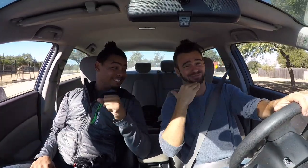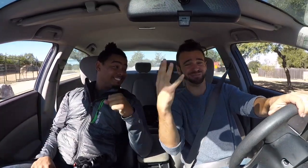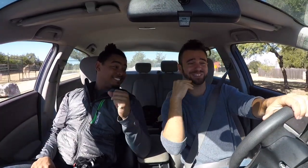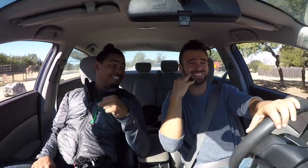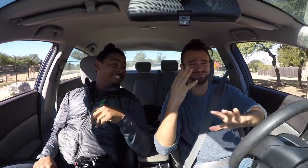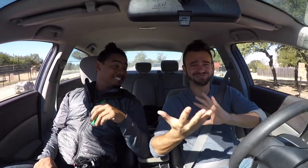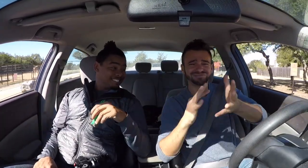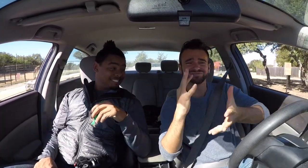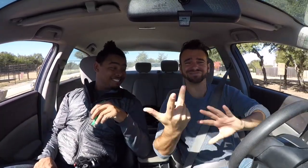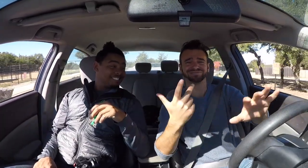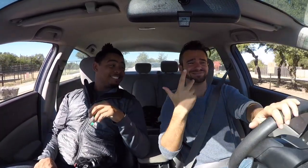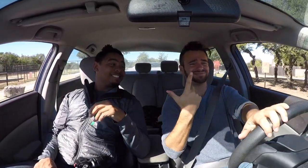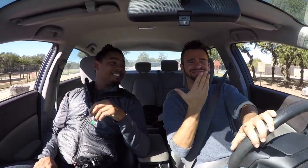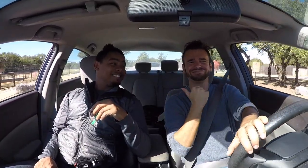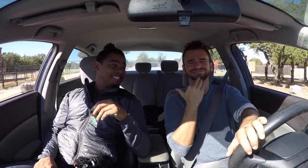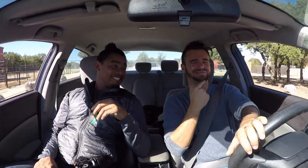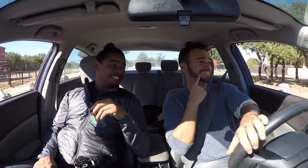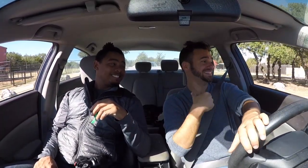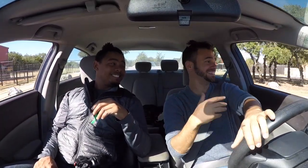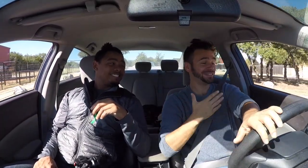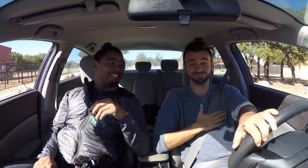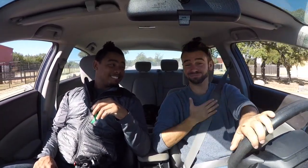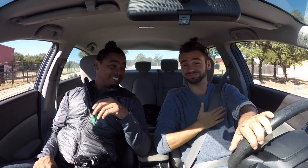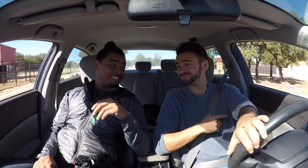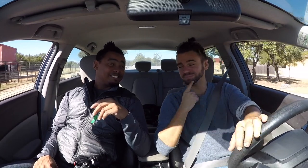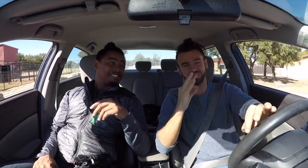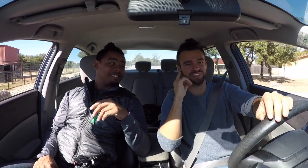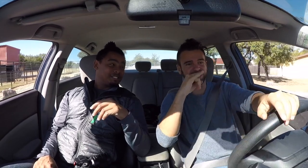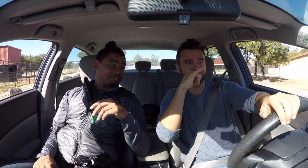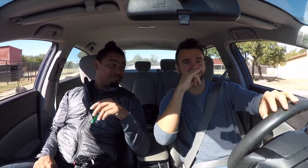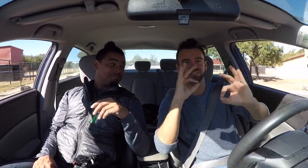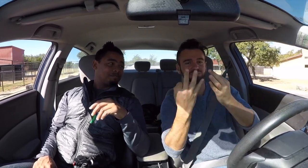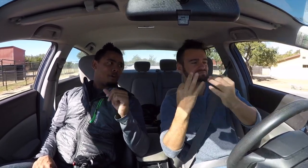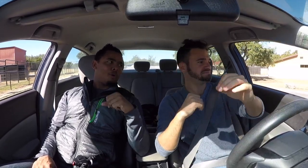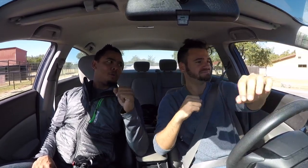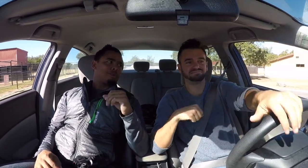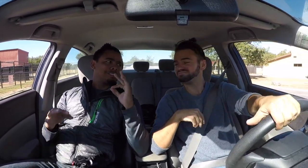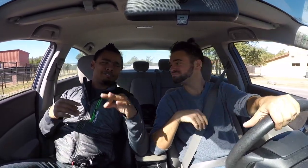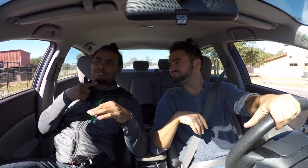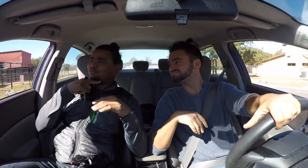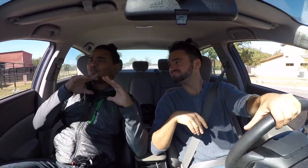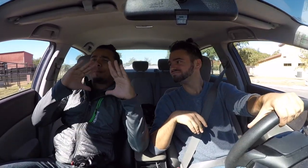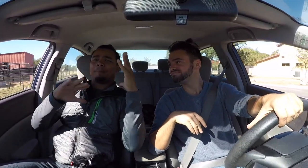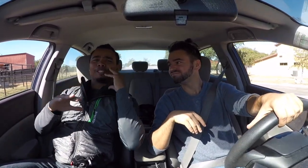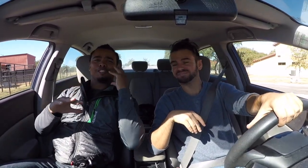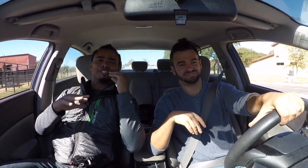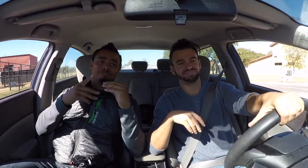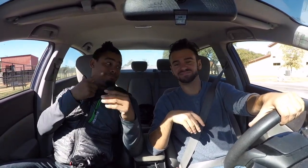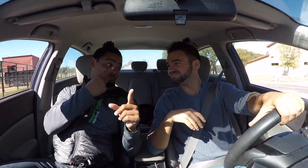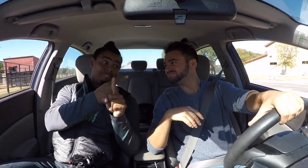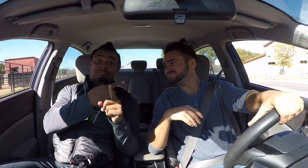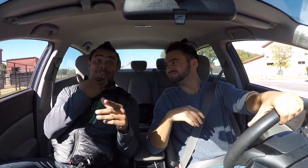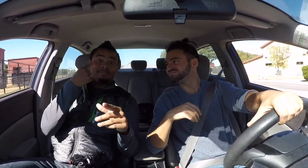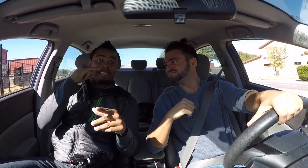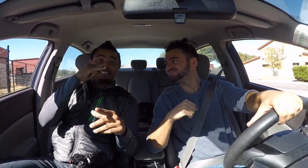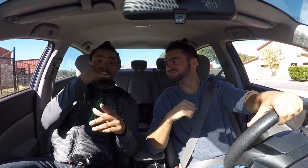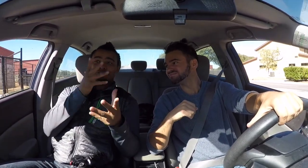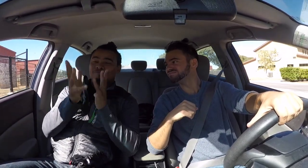It was an awesome experience. I enjoyed my time here. This trip is perfect for family and kids. Definitely! It was such a great experience. You're right. It's great for kids.